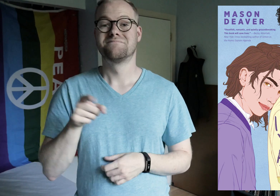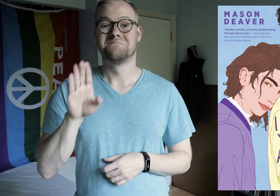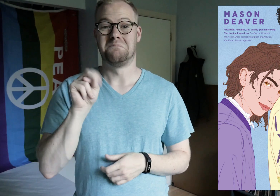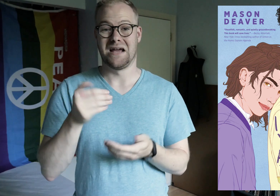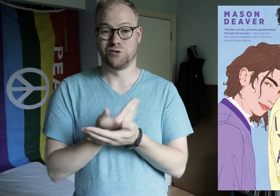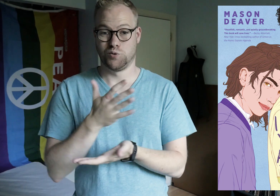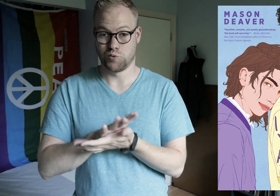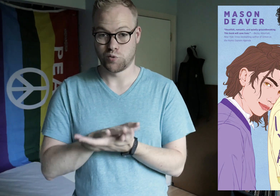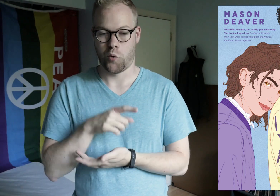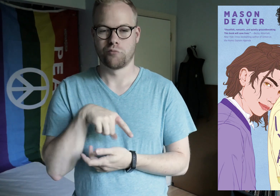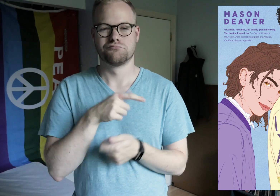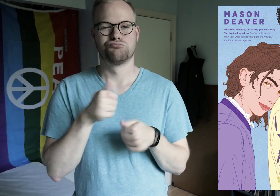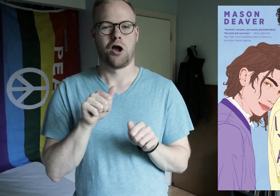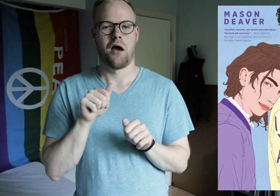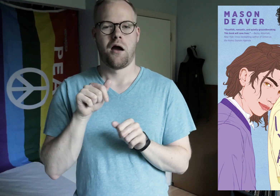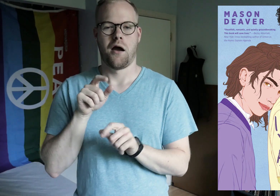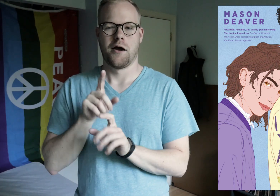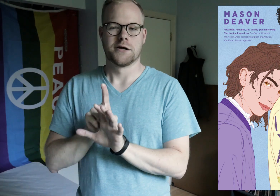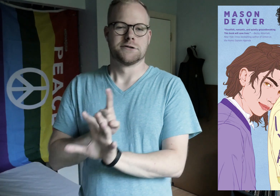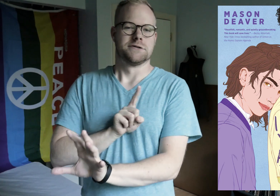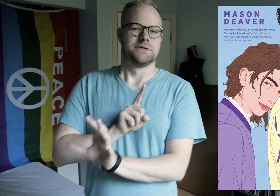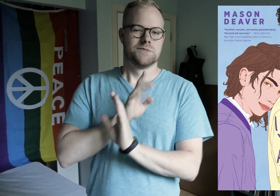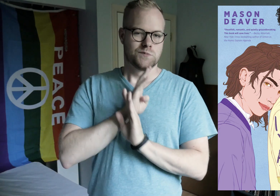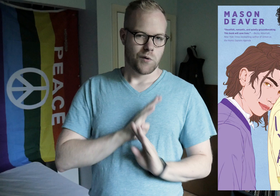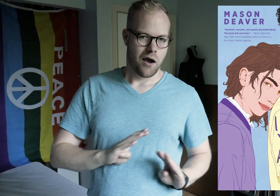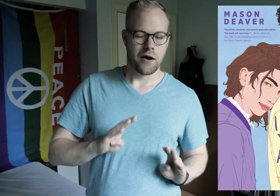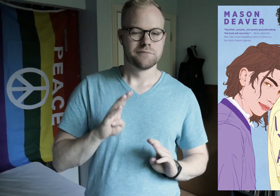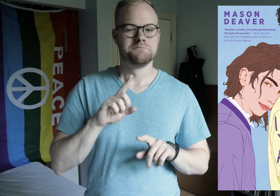At Ben’s new school, they try to keep a low profile,